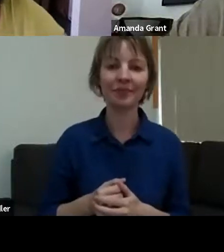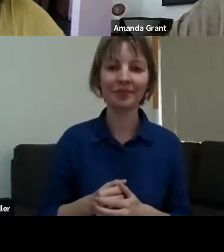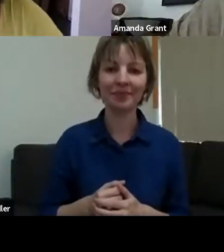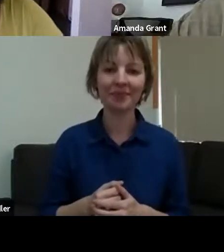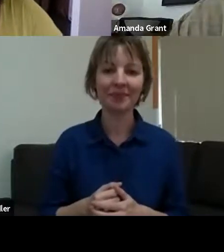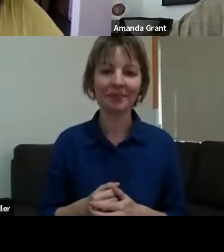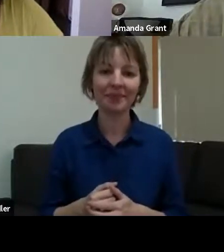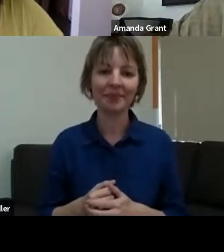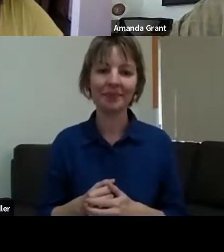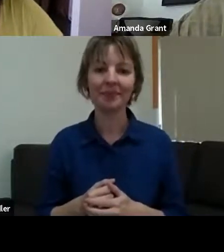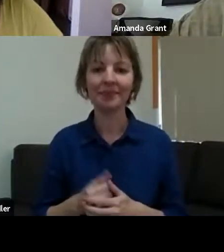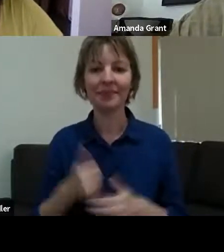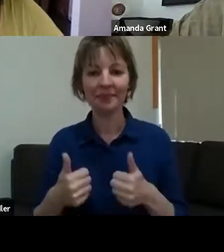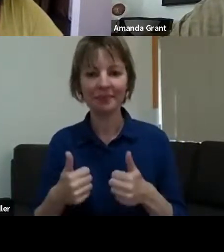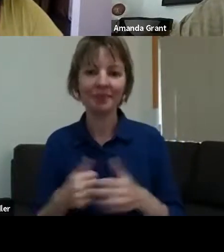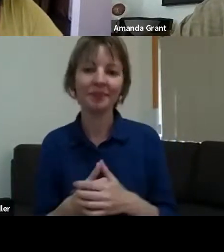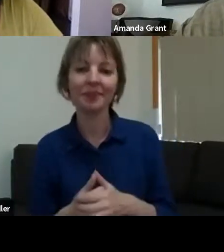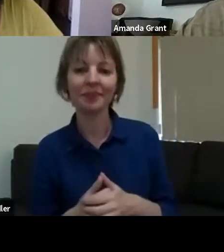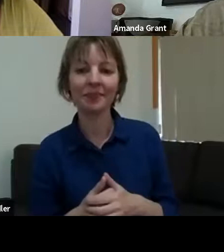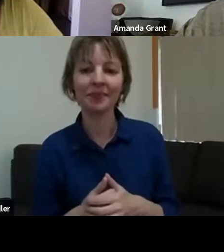how it all went...! I mean, it wouldn't have happened if it wasn't